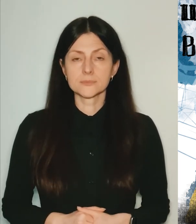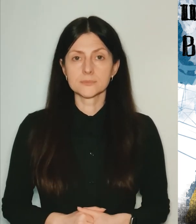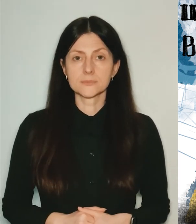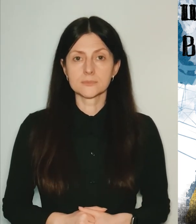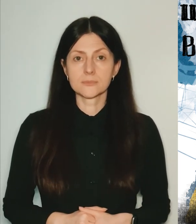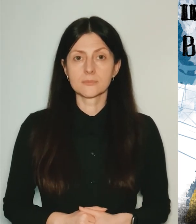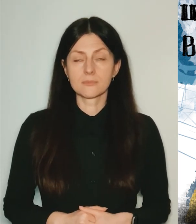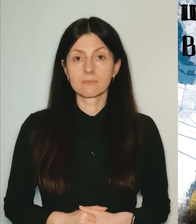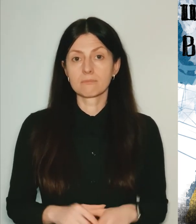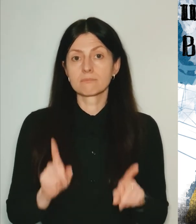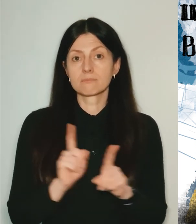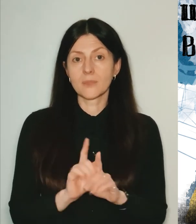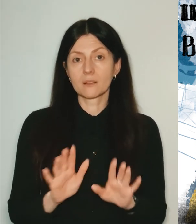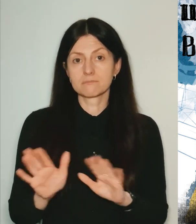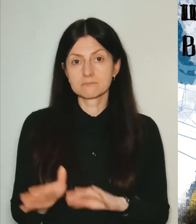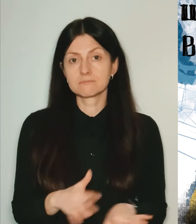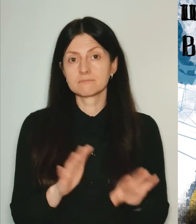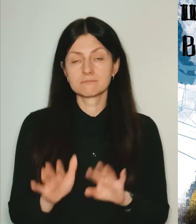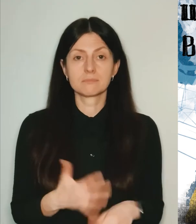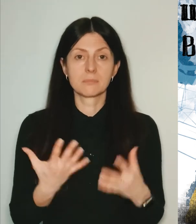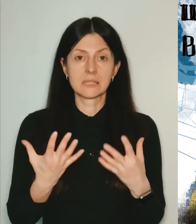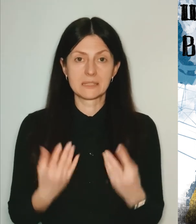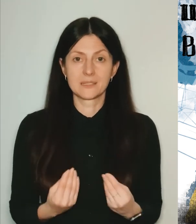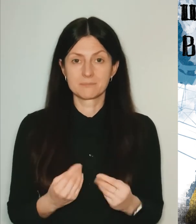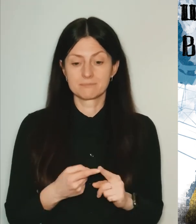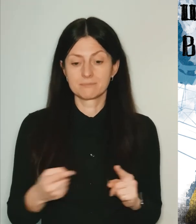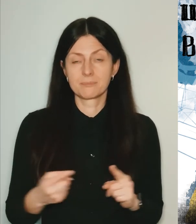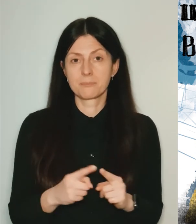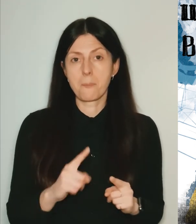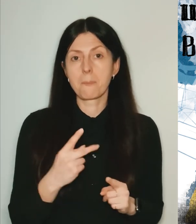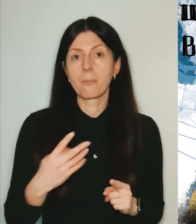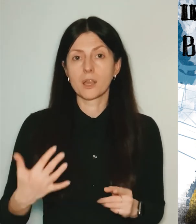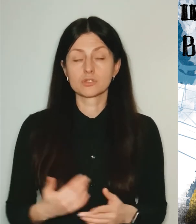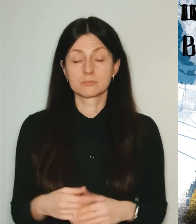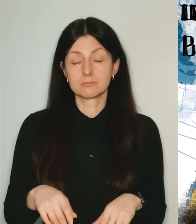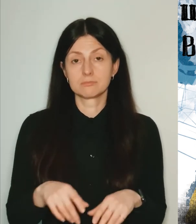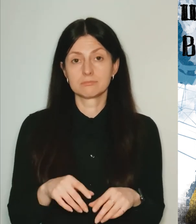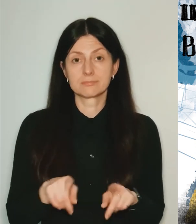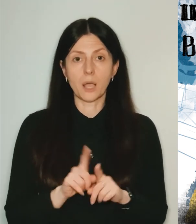That’s how the first days have passed and how the war has started.